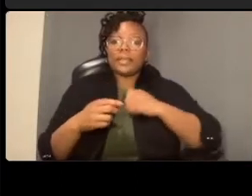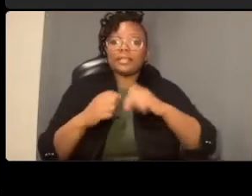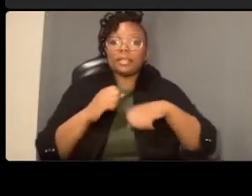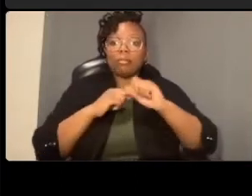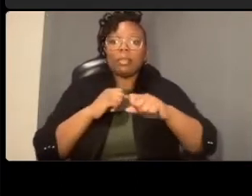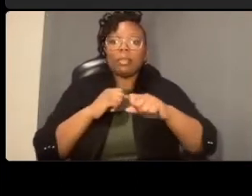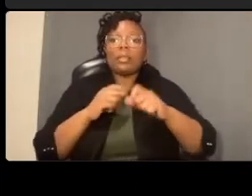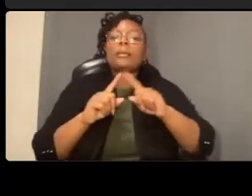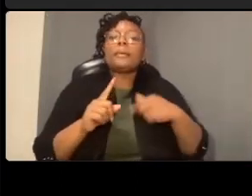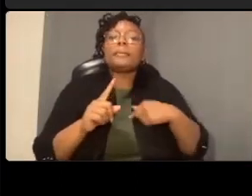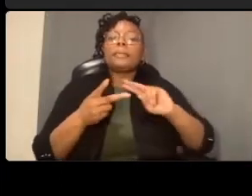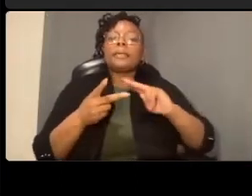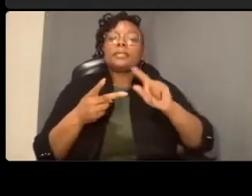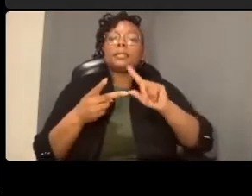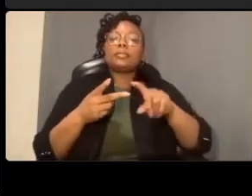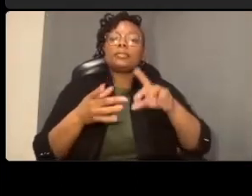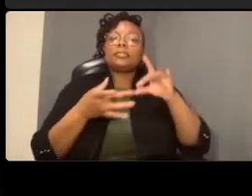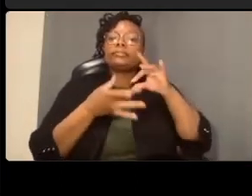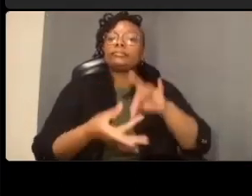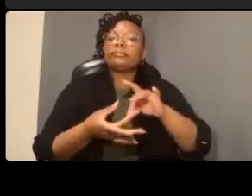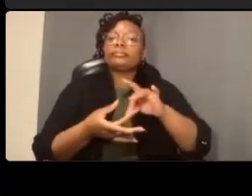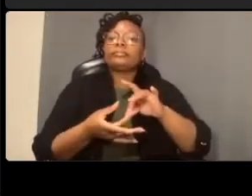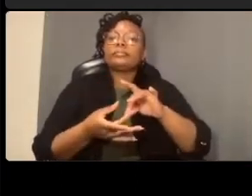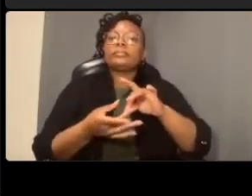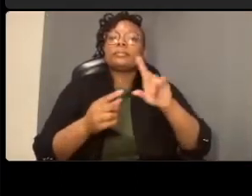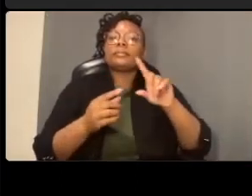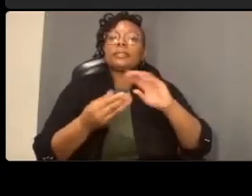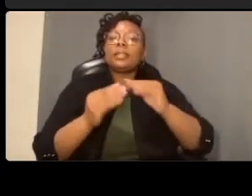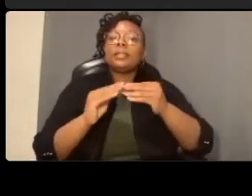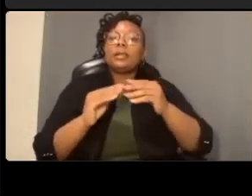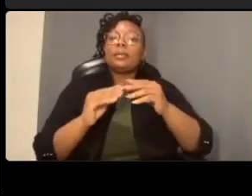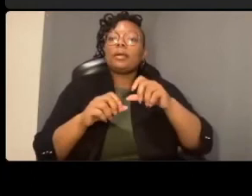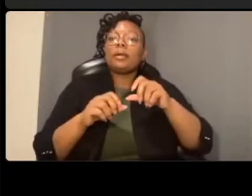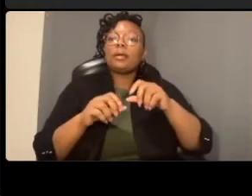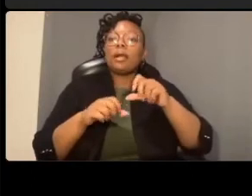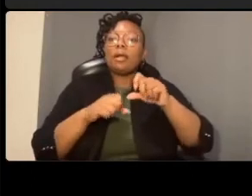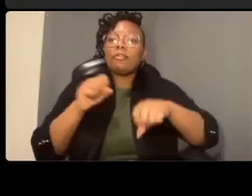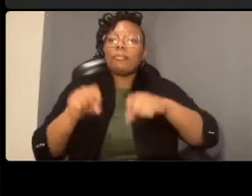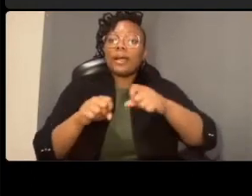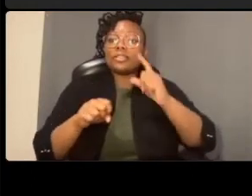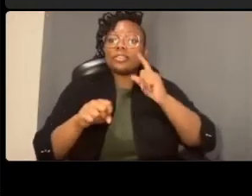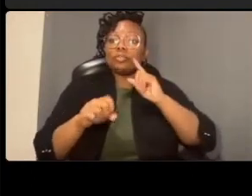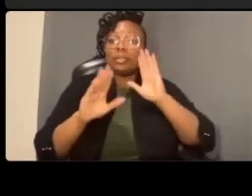connecticut the same thing happened to 15th street about a decade ago not a lot of bikes